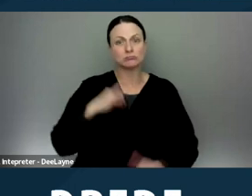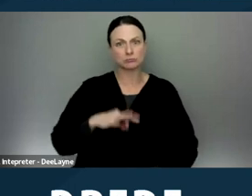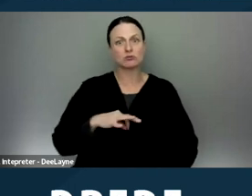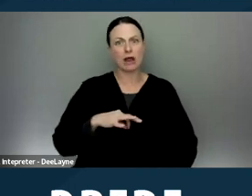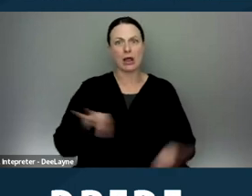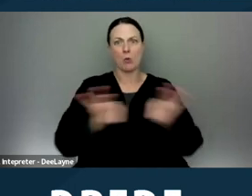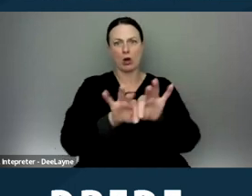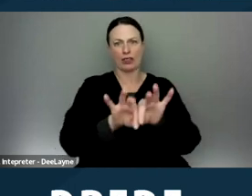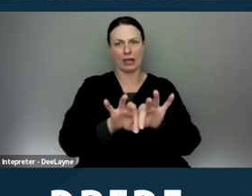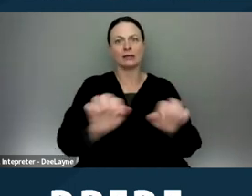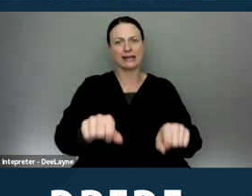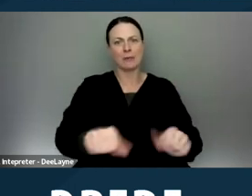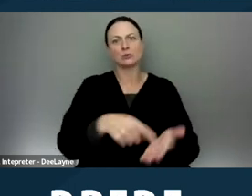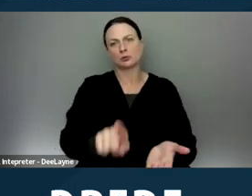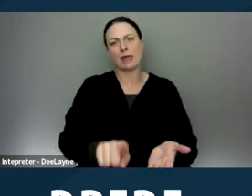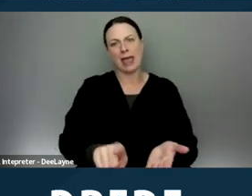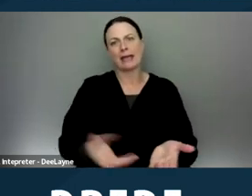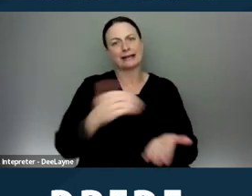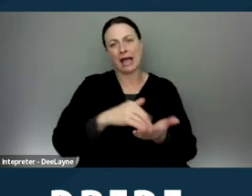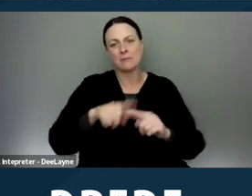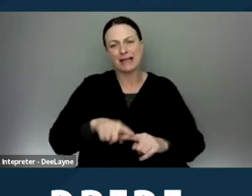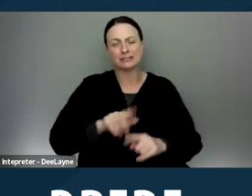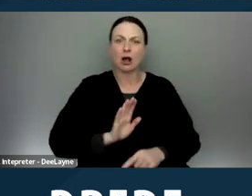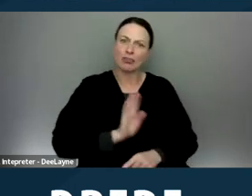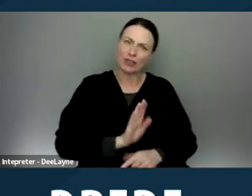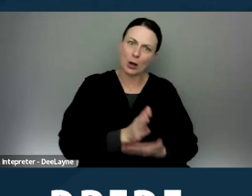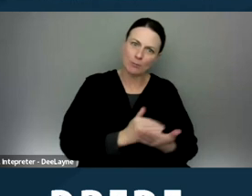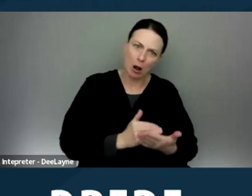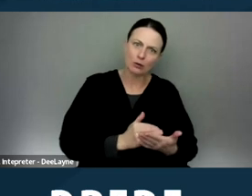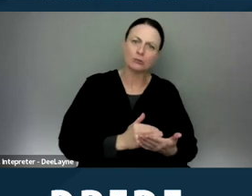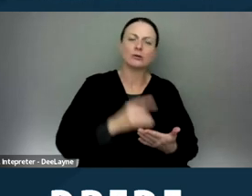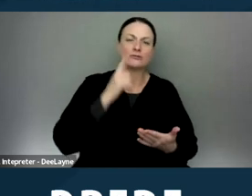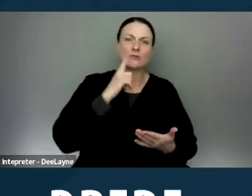and able to pay again, based on what their portion of the rent should be,